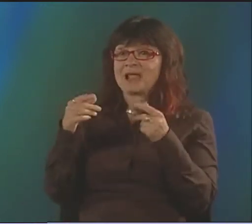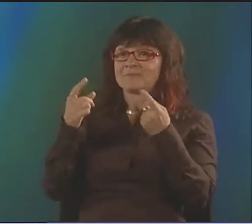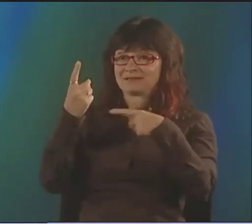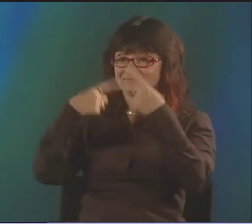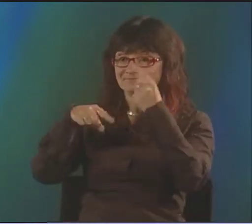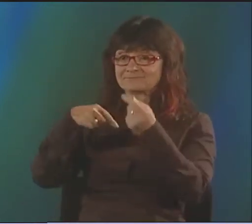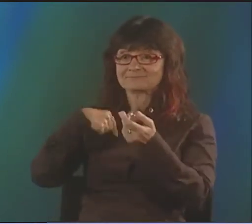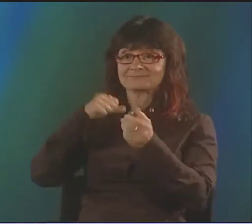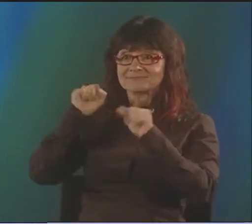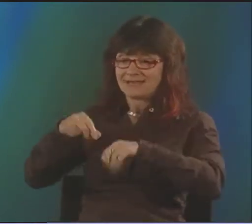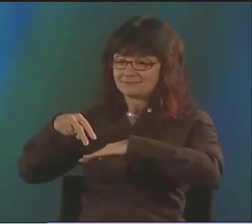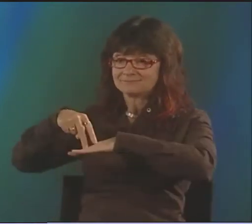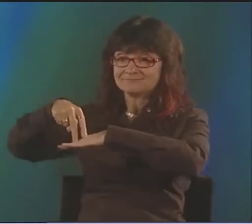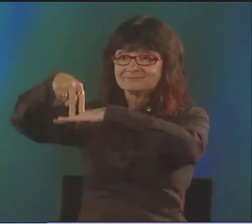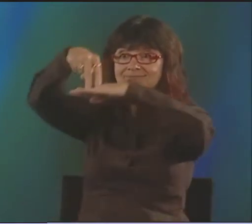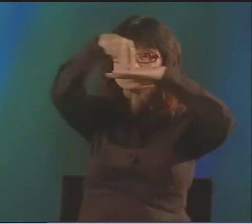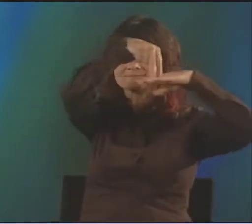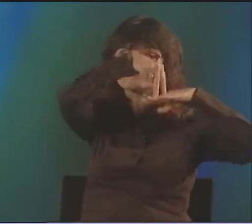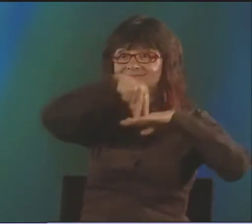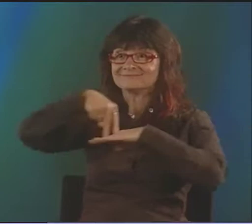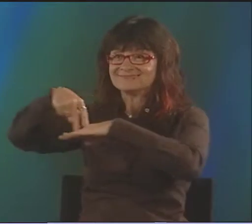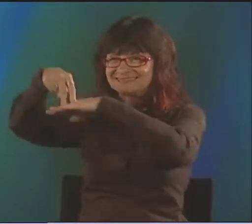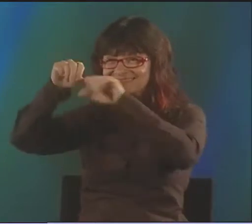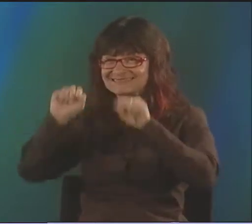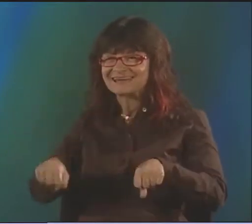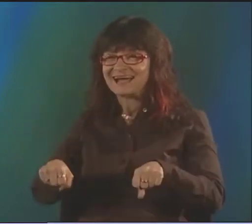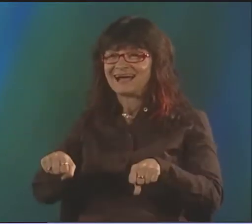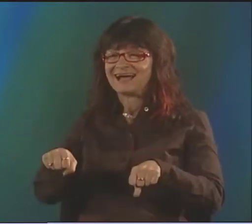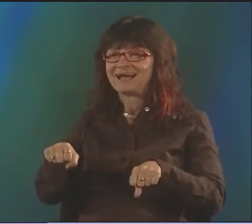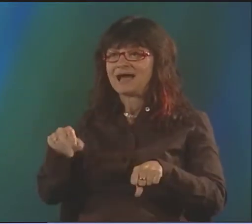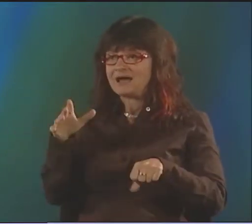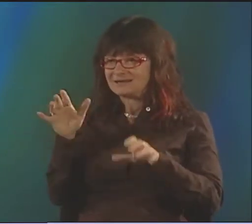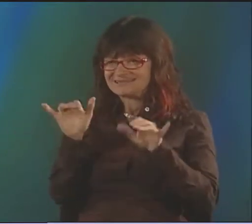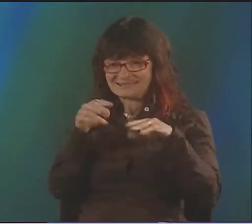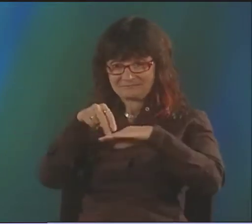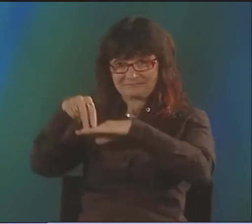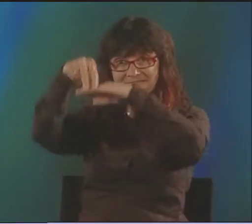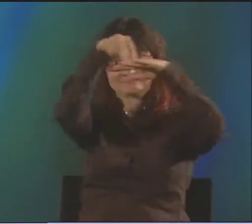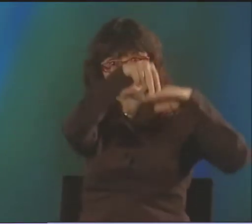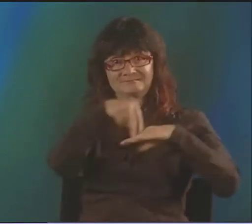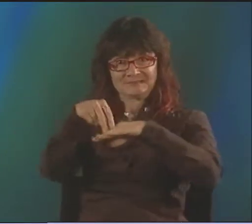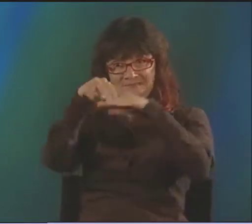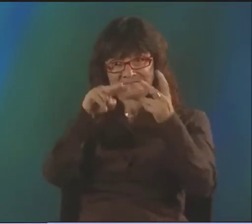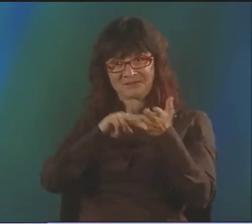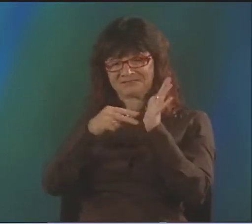I MEAN, EVERY PIECE OF YOUR BODY SCREAMS SIGN LANGUAGE. THE WAY YOU WOULD SIGN A PERSON STANDING,